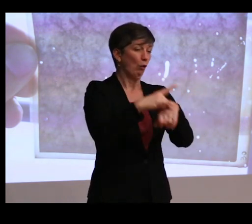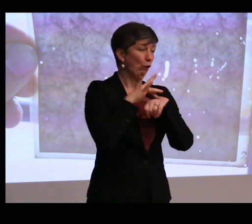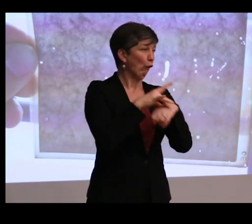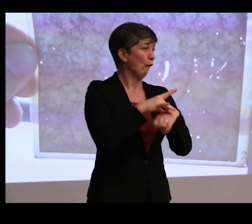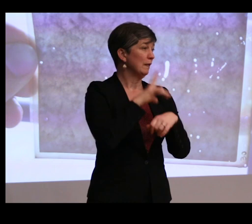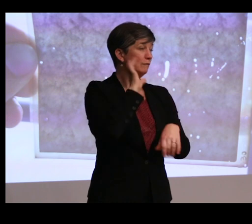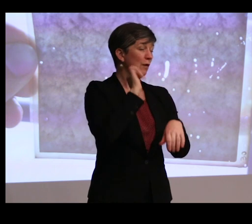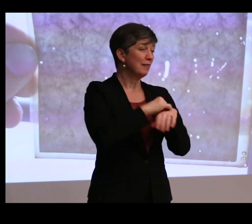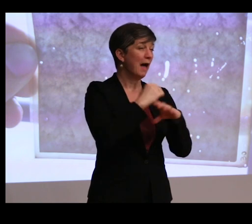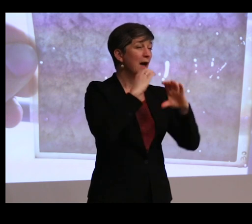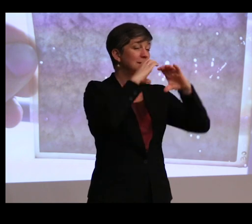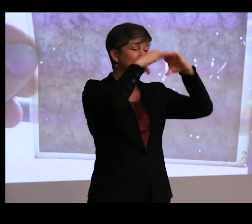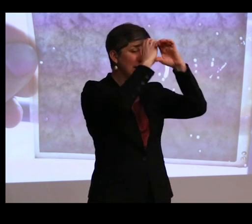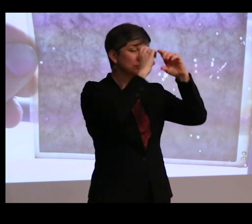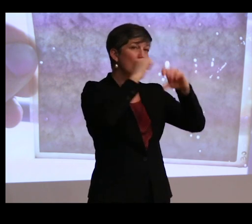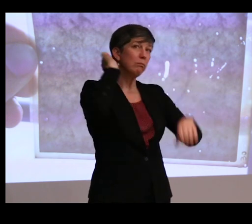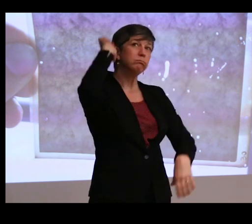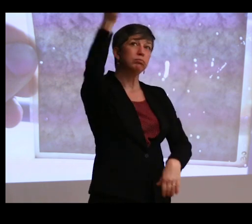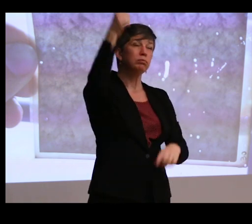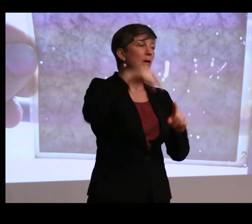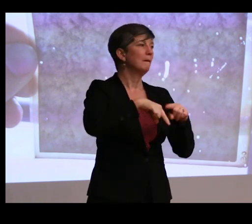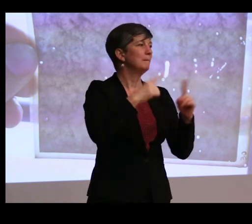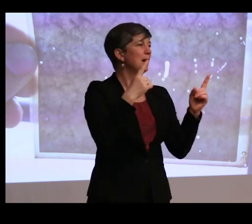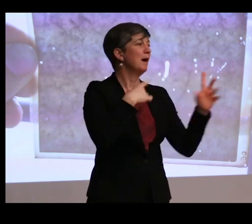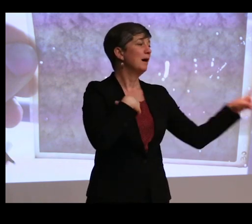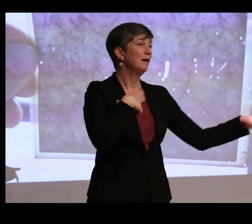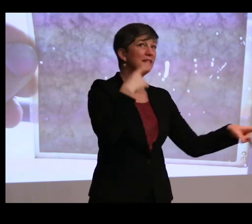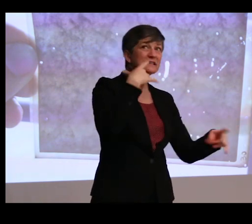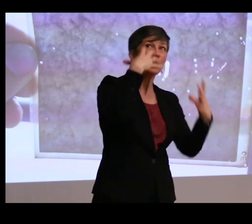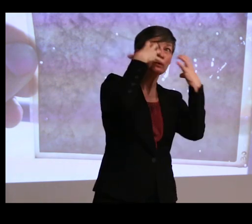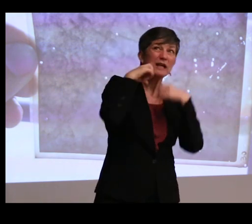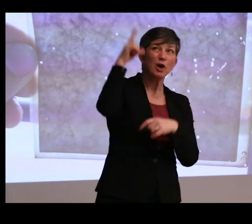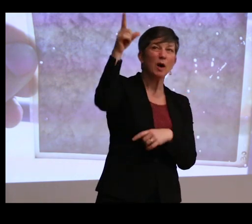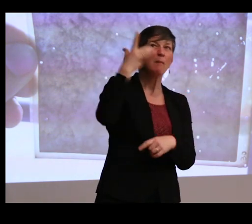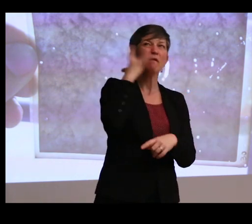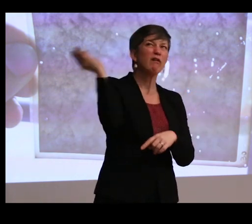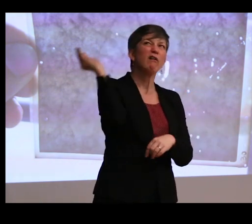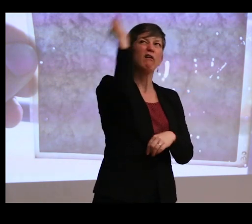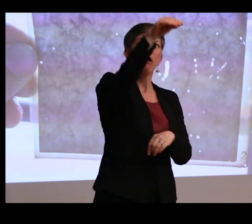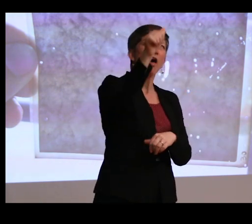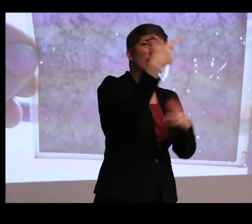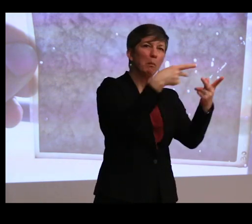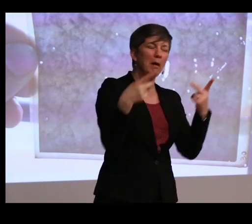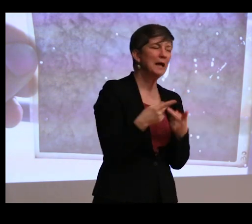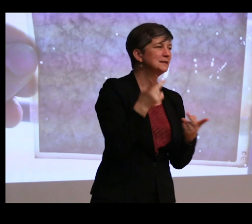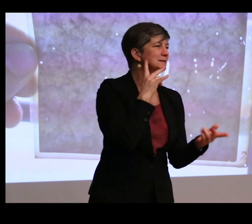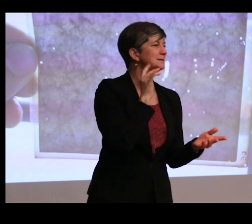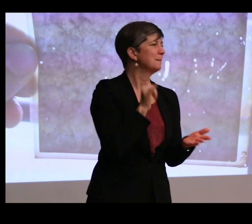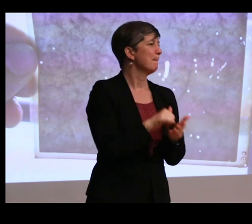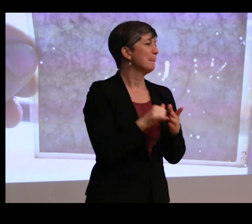to put that telescope, but the mountain itself is sacred. So they'd rather it be put somewhere else. If there was somewhere else to put it, they would do that,